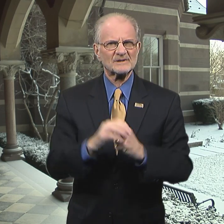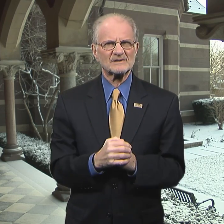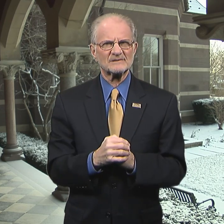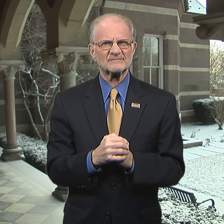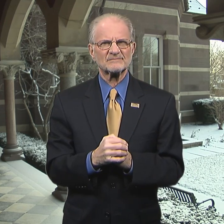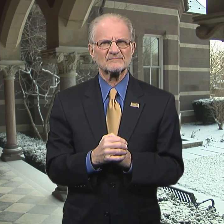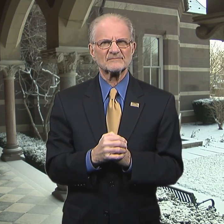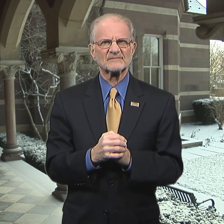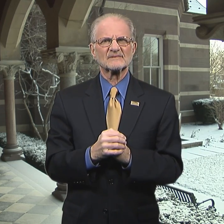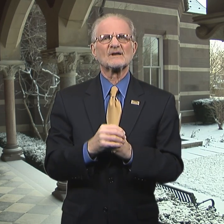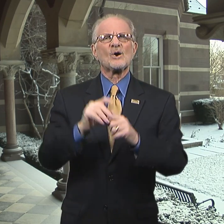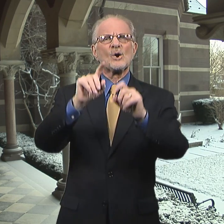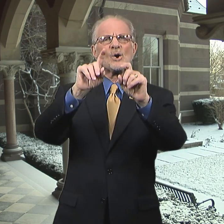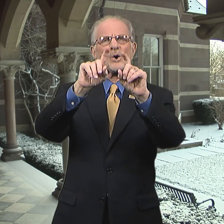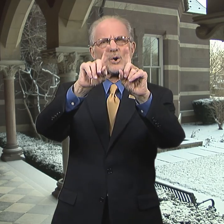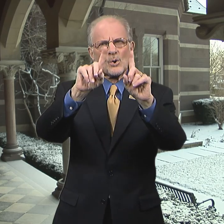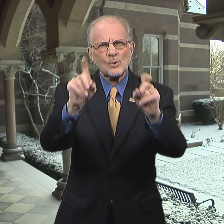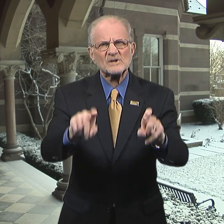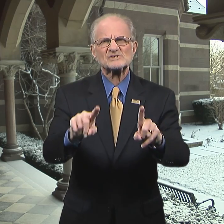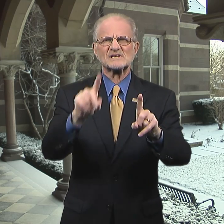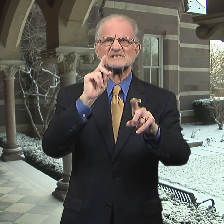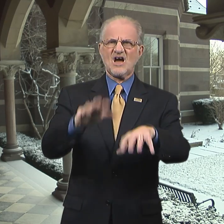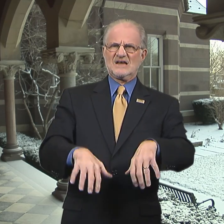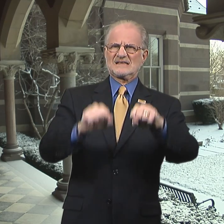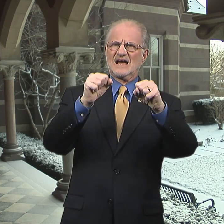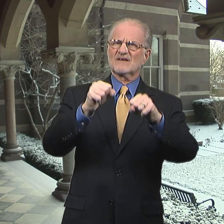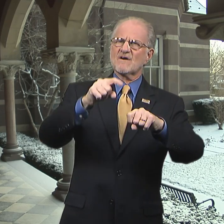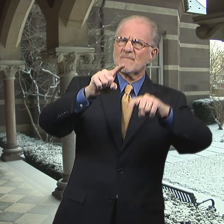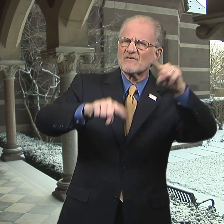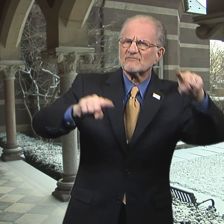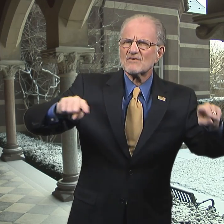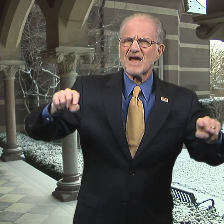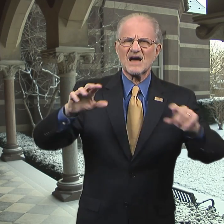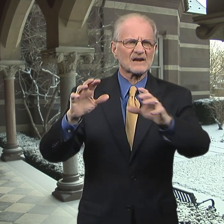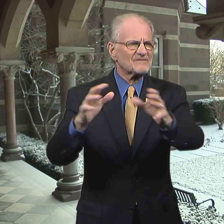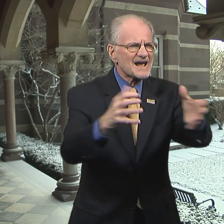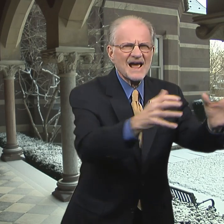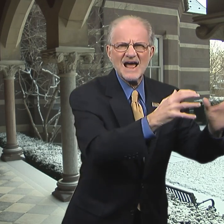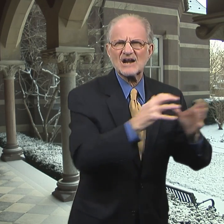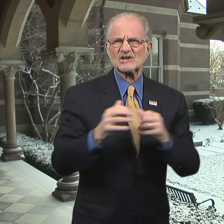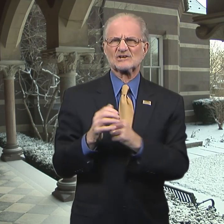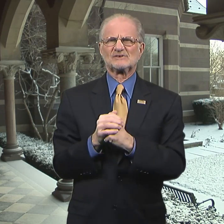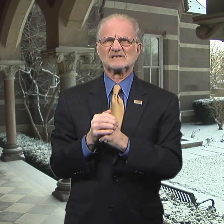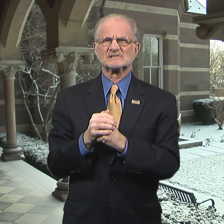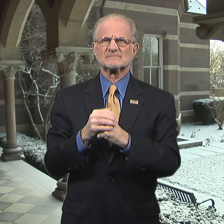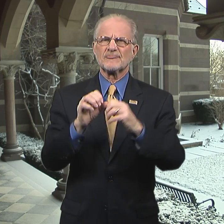Questions are taken from a variety of categories: